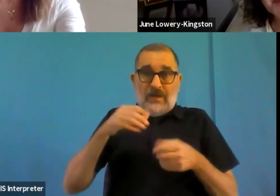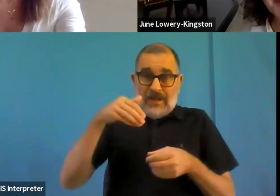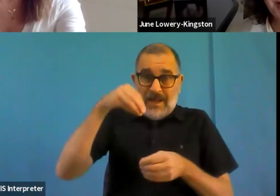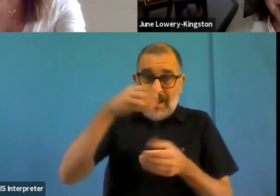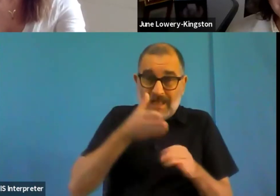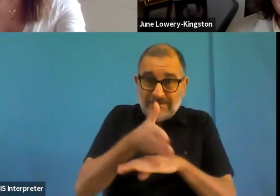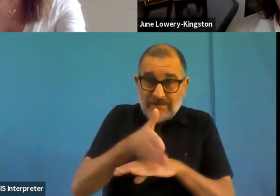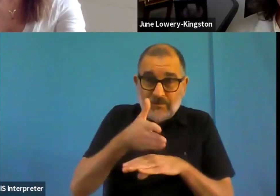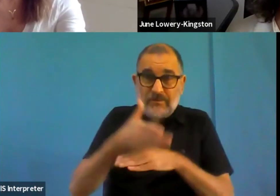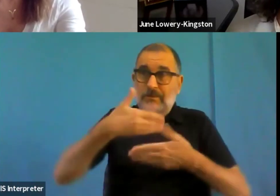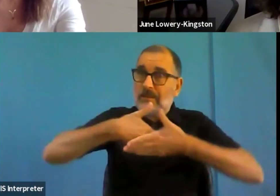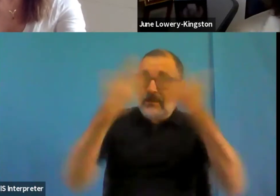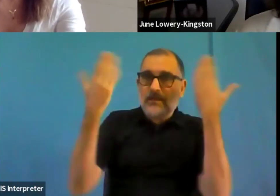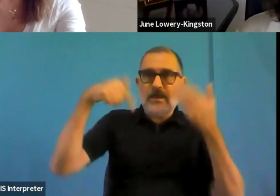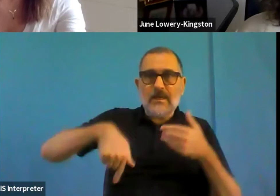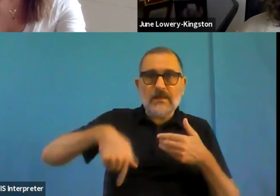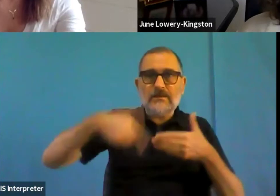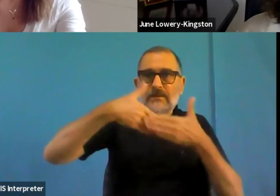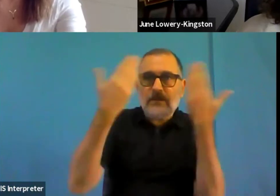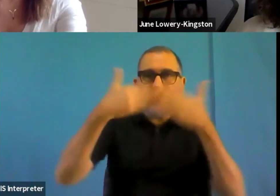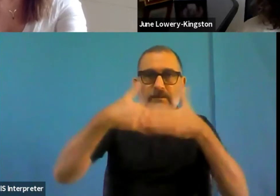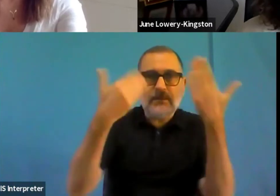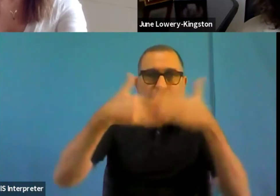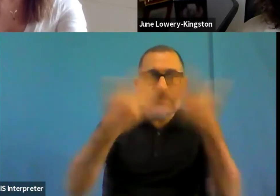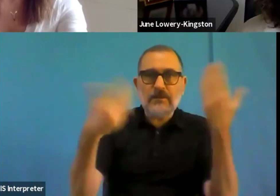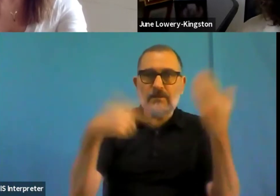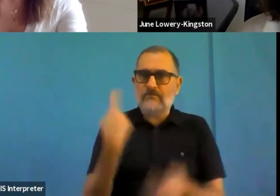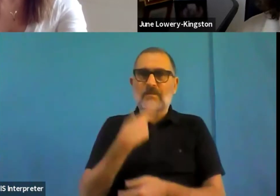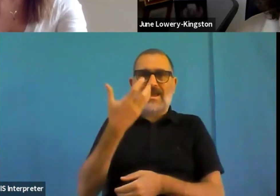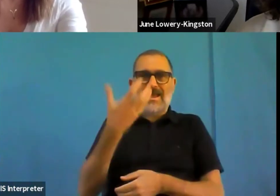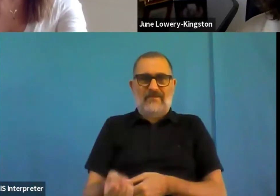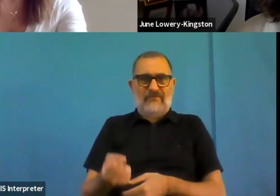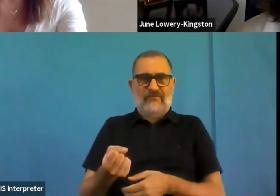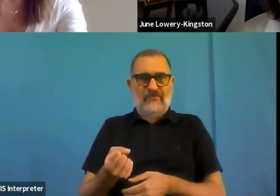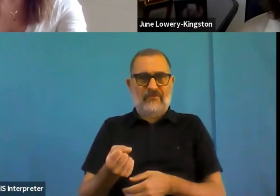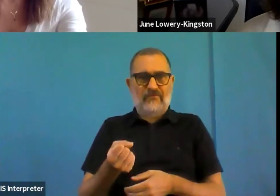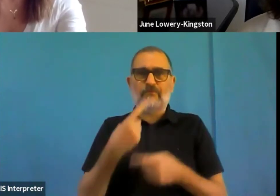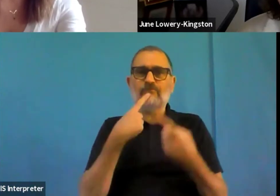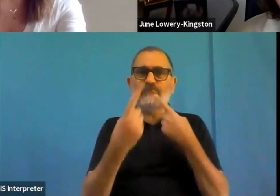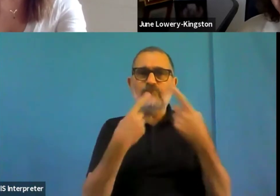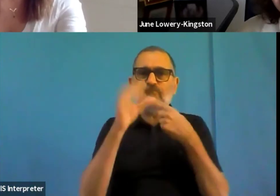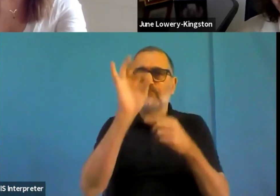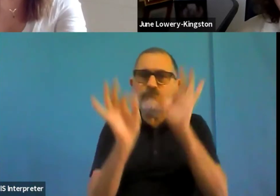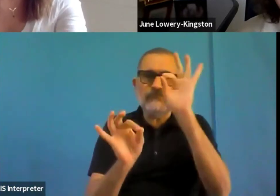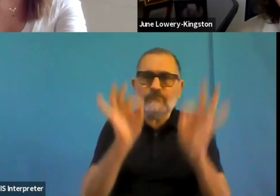with other stakeholders, industry, public sector bodies, persons with disabilities, and organizations representing them primarily.